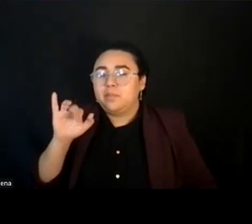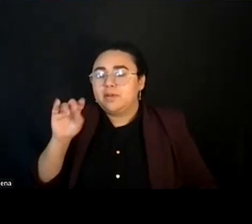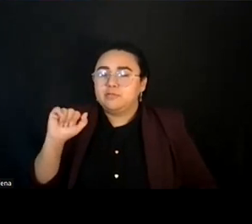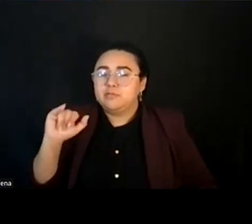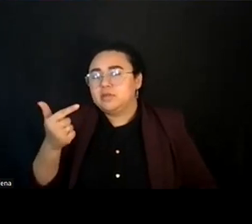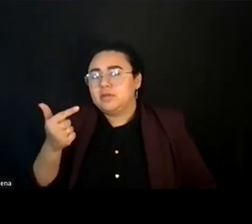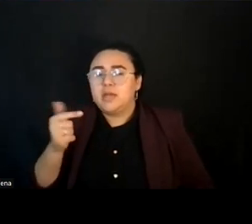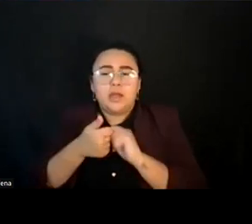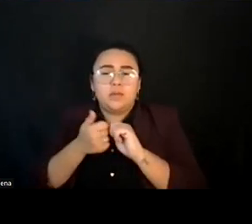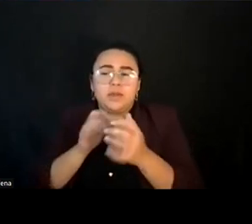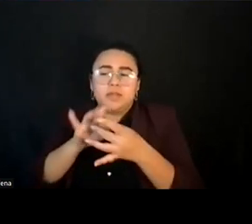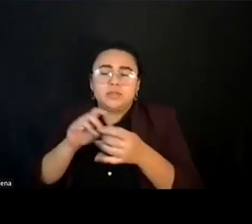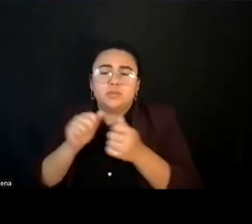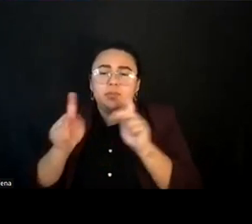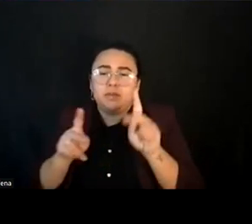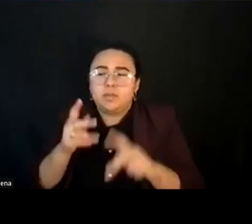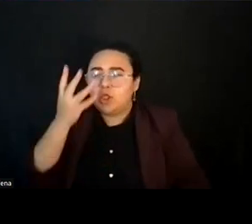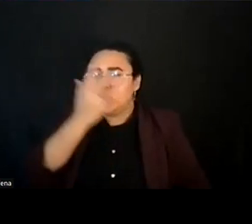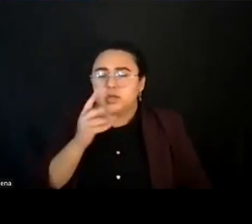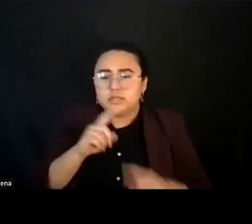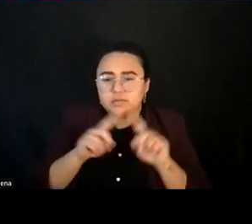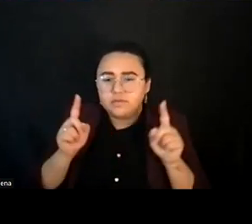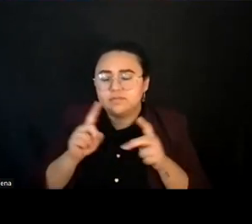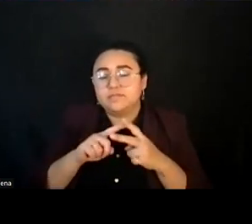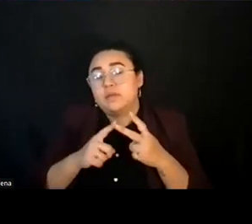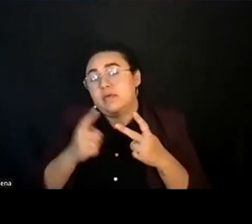And there's what I call shortages and long bridges.